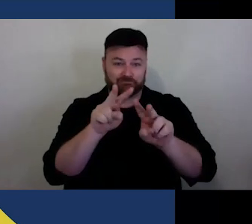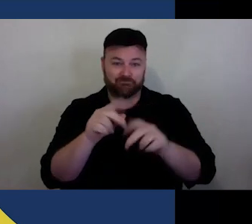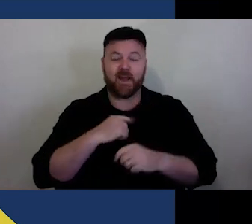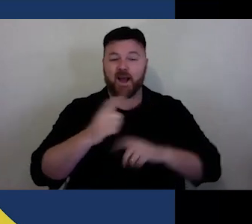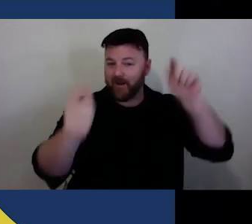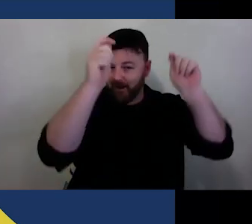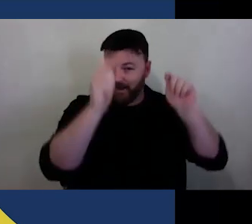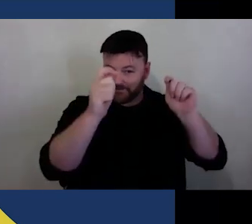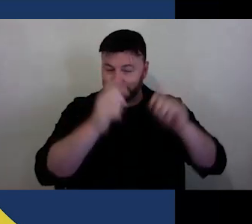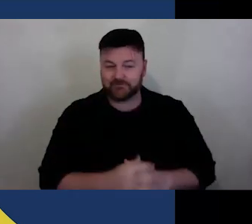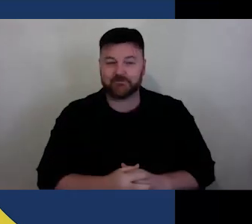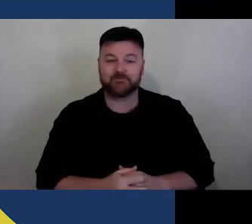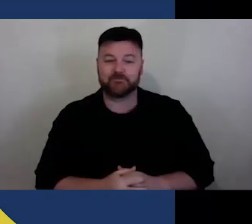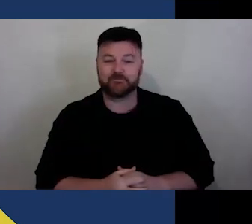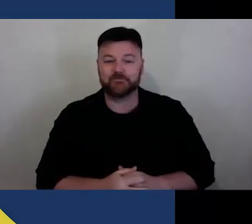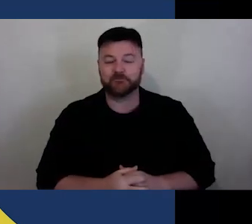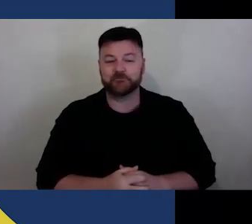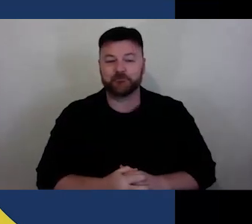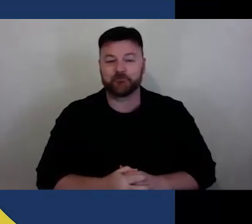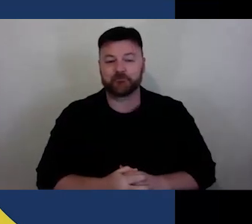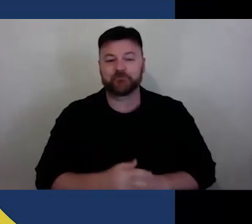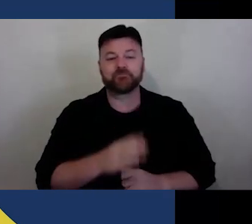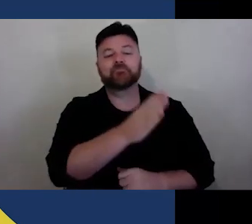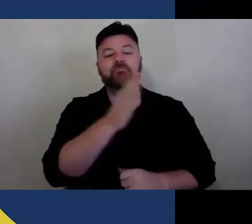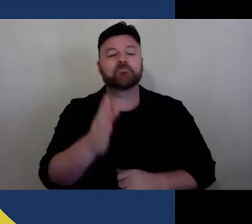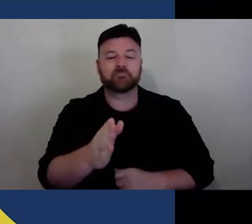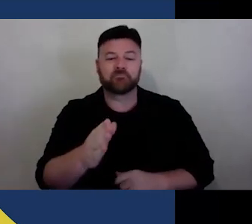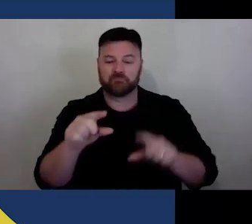on it in front of a yellow background. At the bottom to the